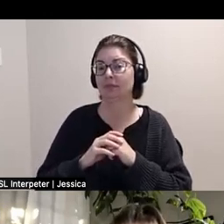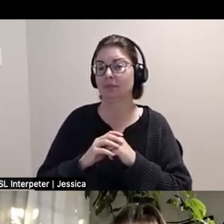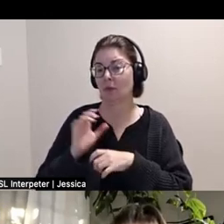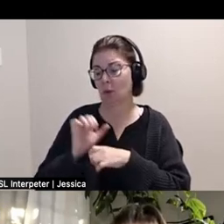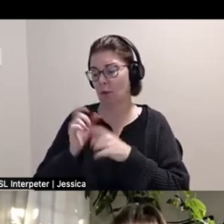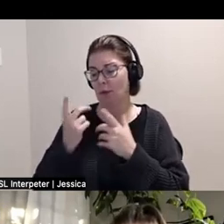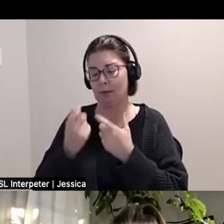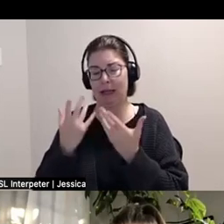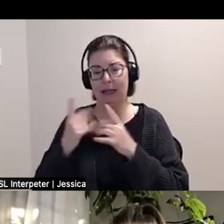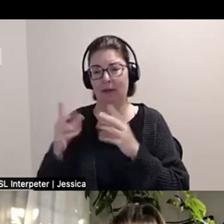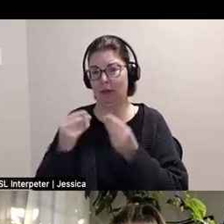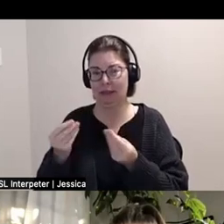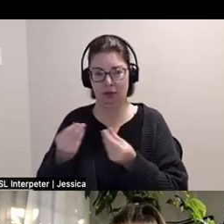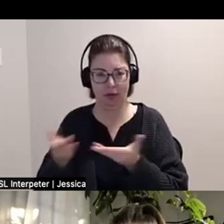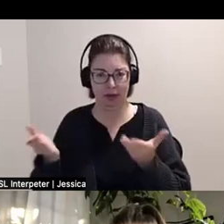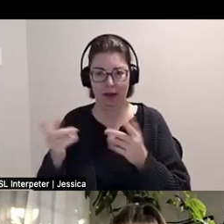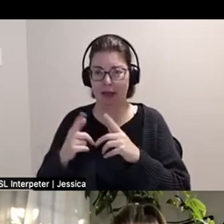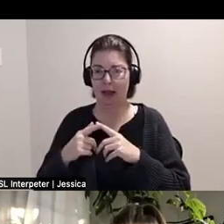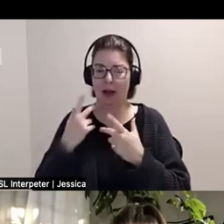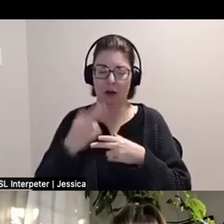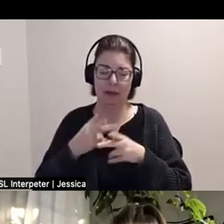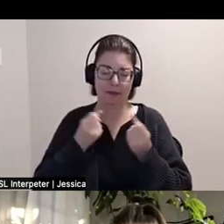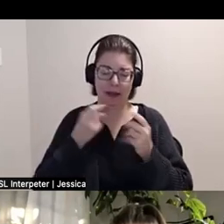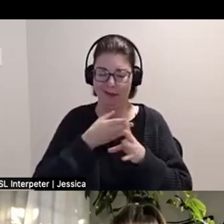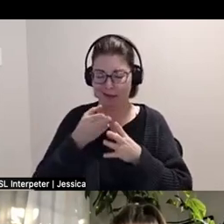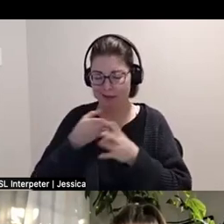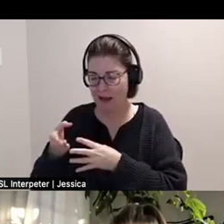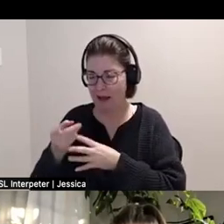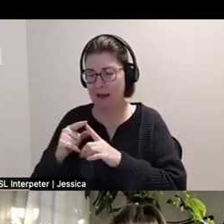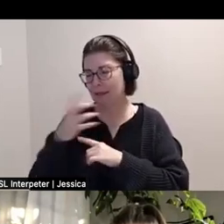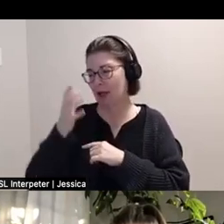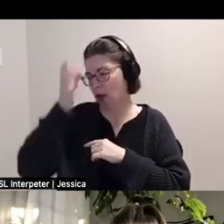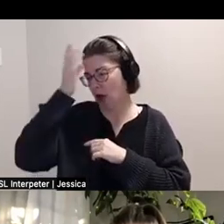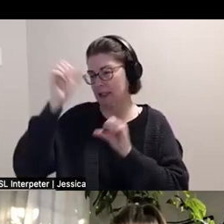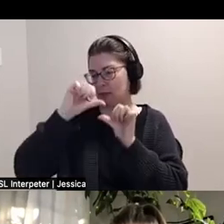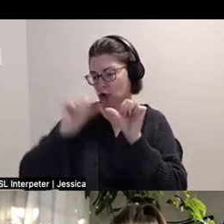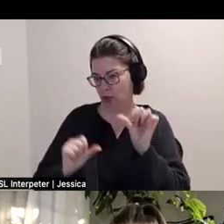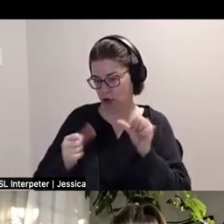I consider myself interdisciplinary, but mostly a conceptual sculptor.